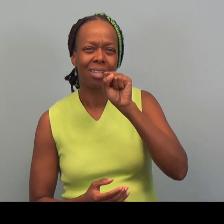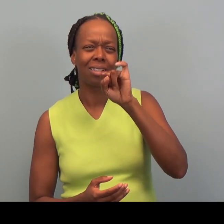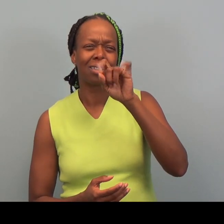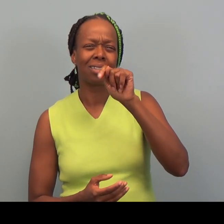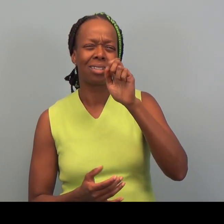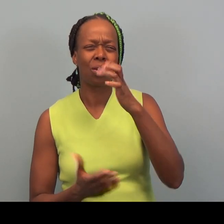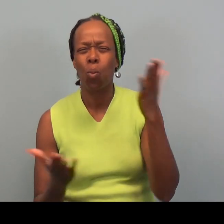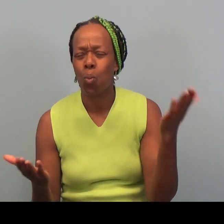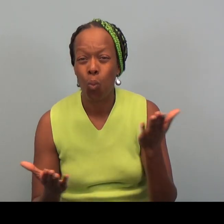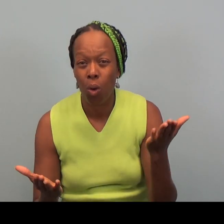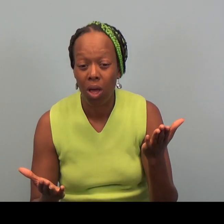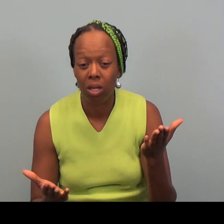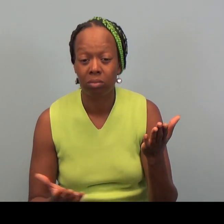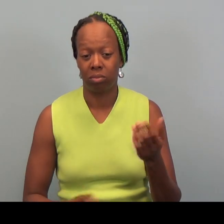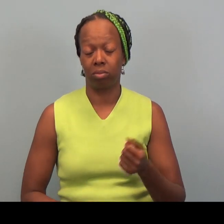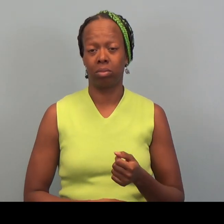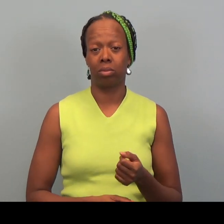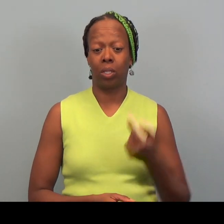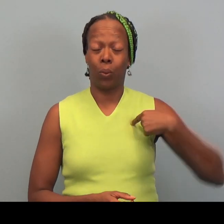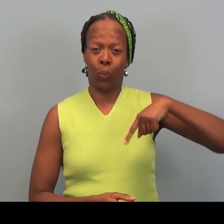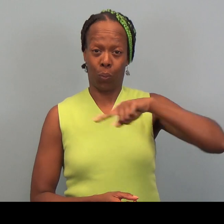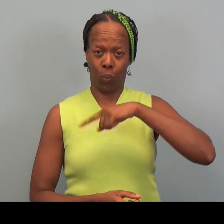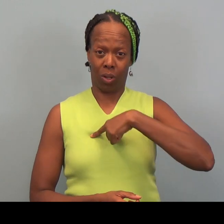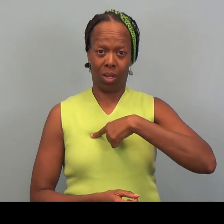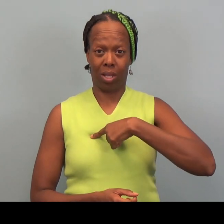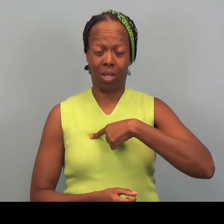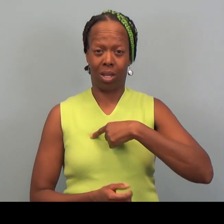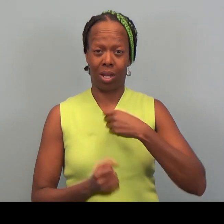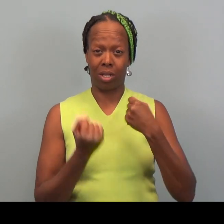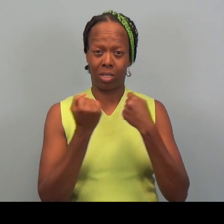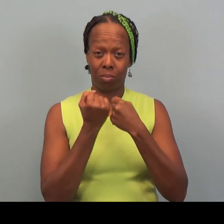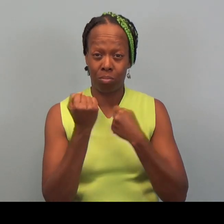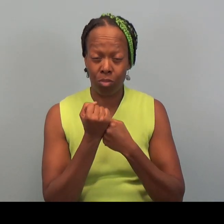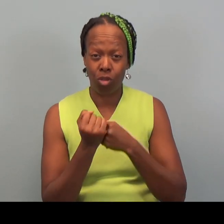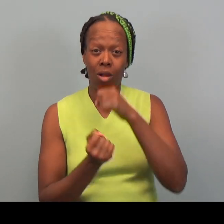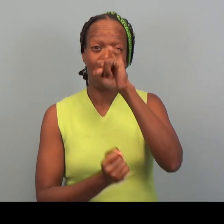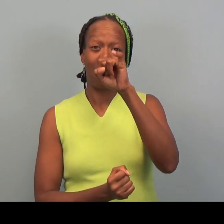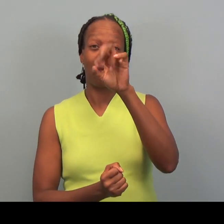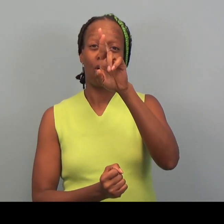Well, we are a IRS sponsored program